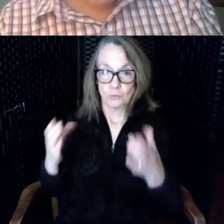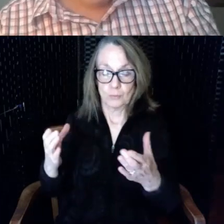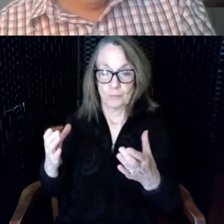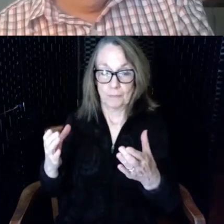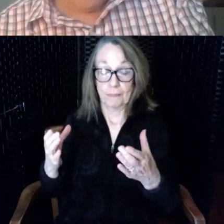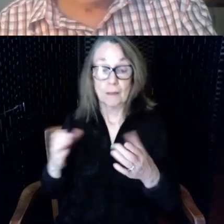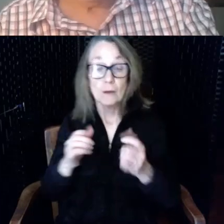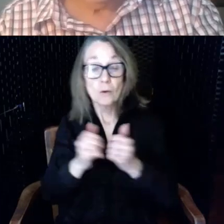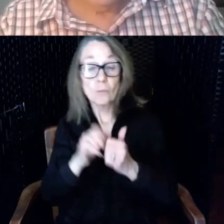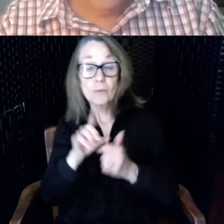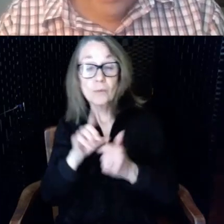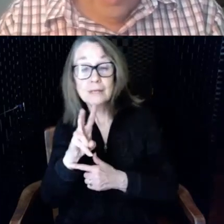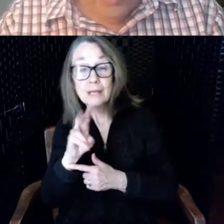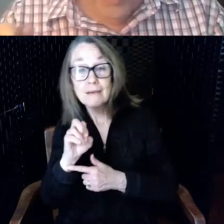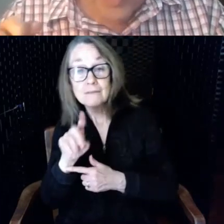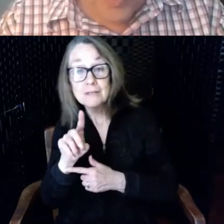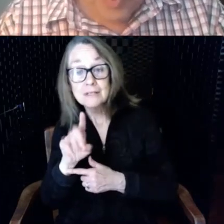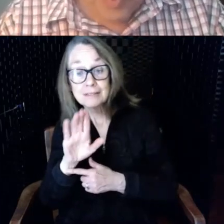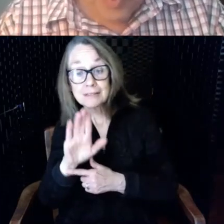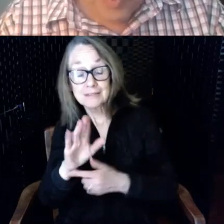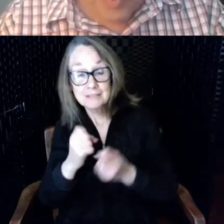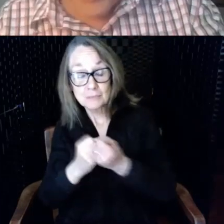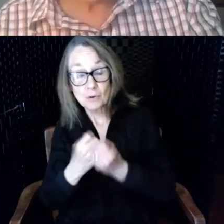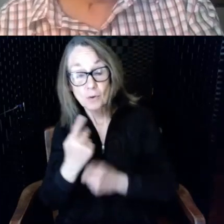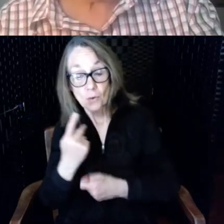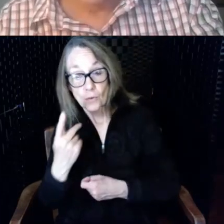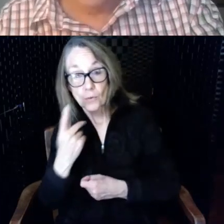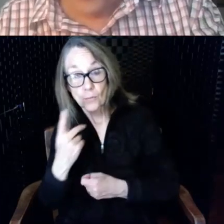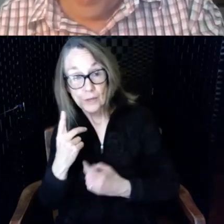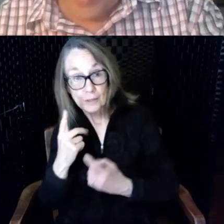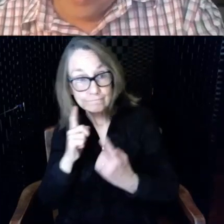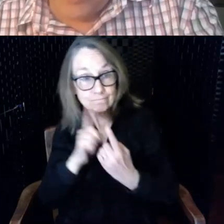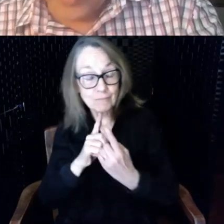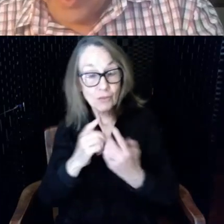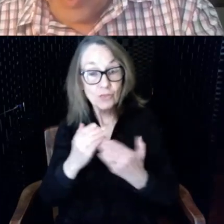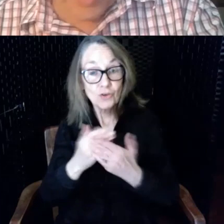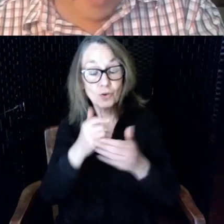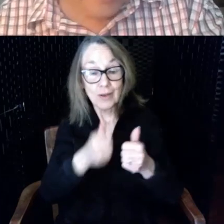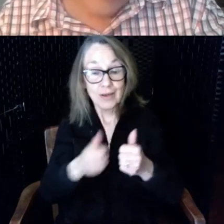support we approached the new Executive Director of the Commission on Deaf and